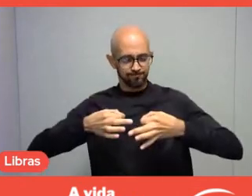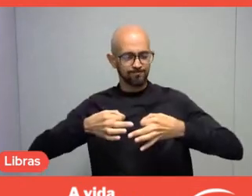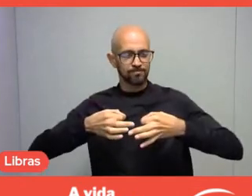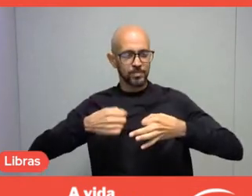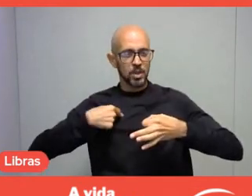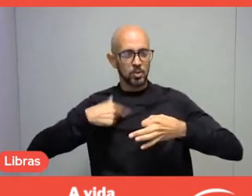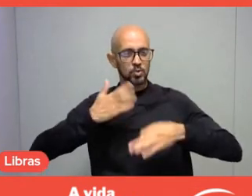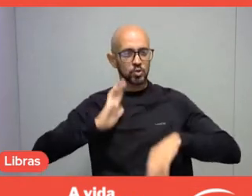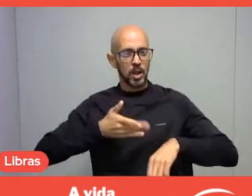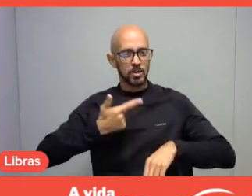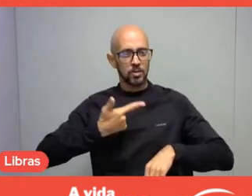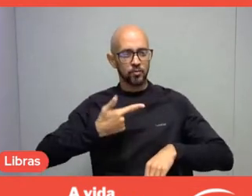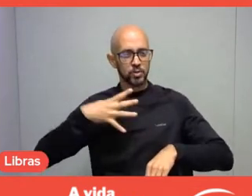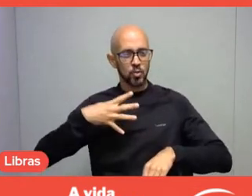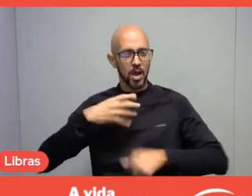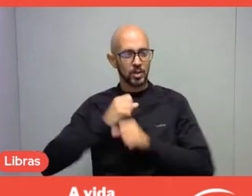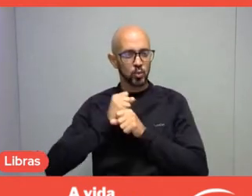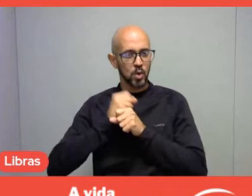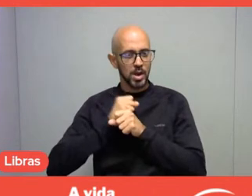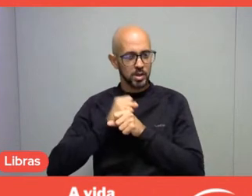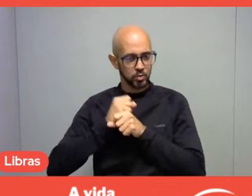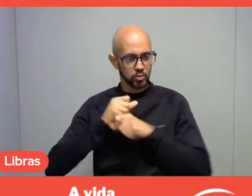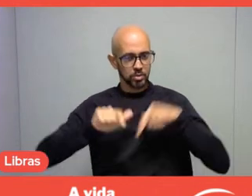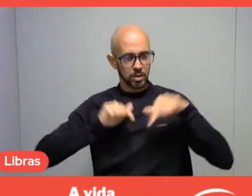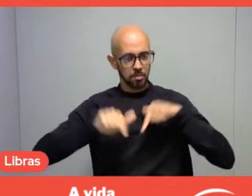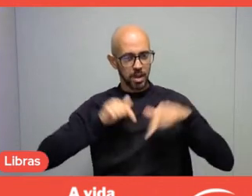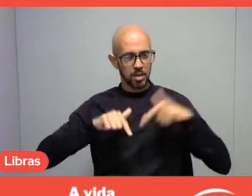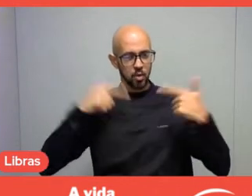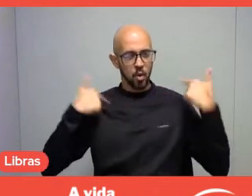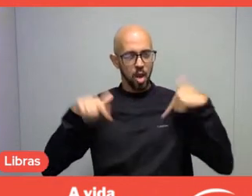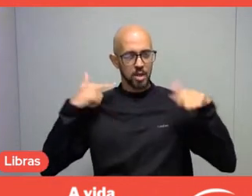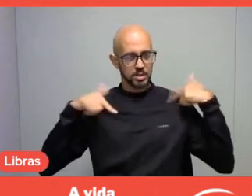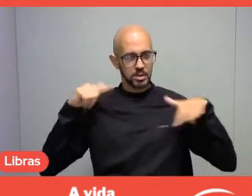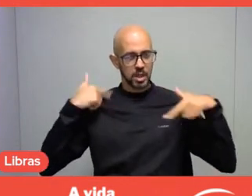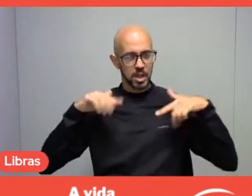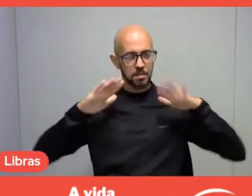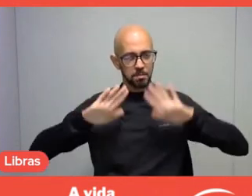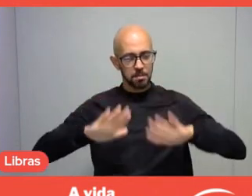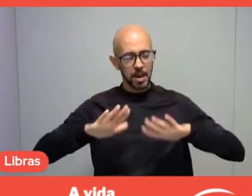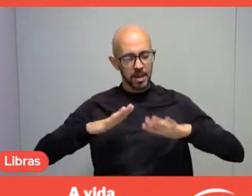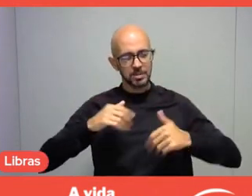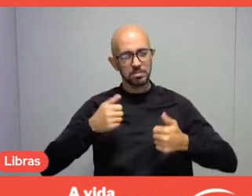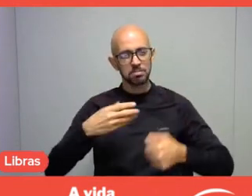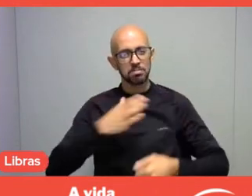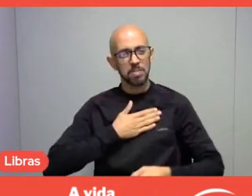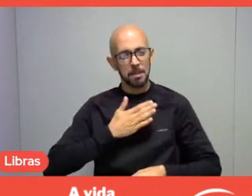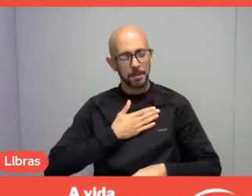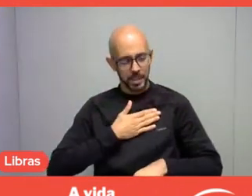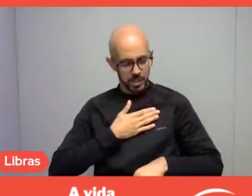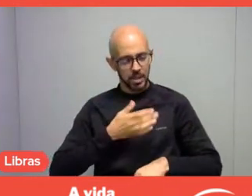for 24 years and I think we still need, as leisure professionals,